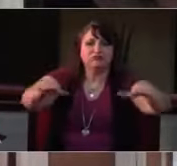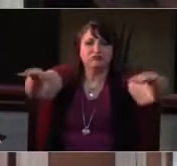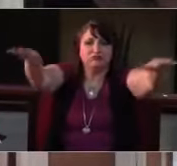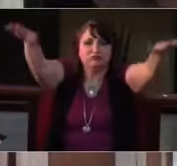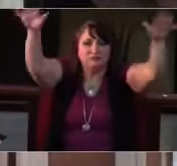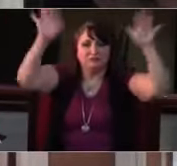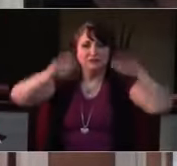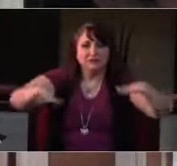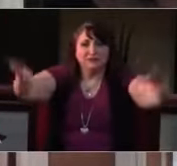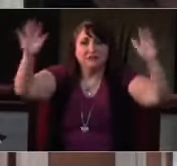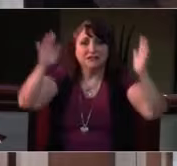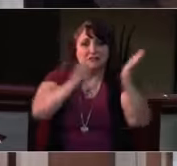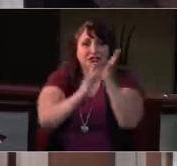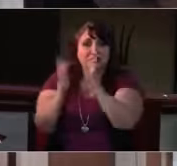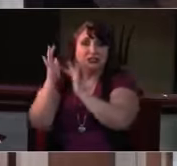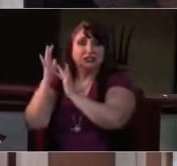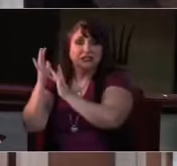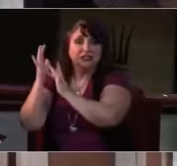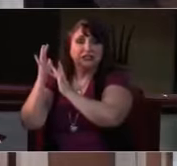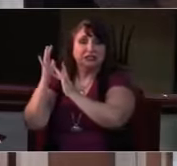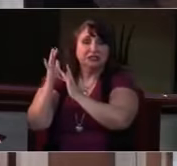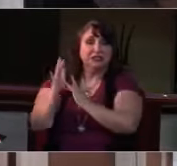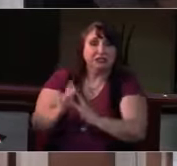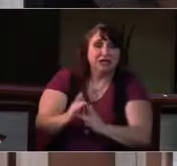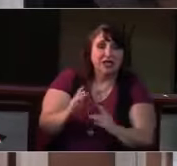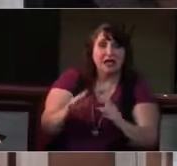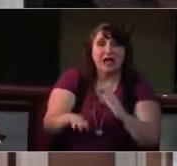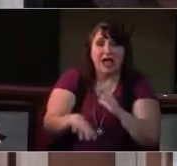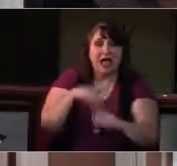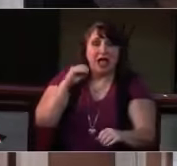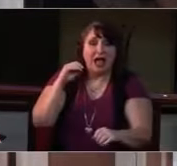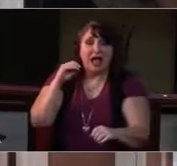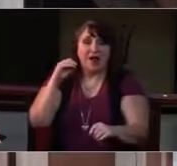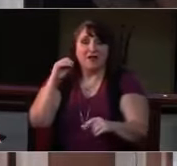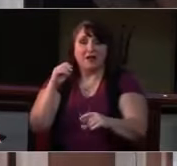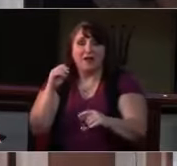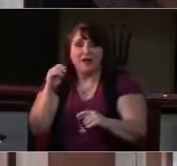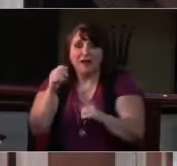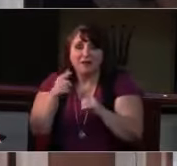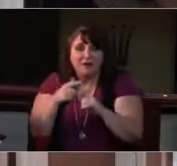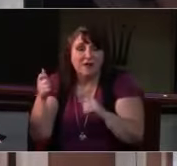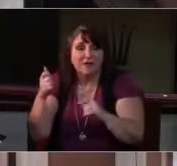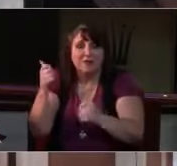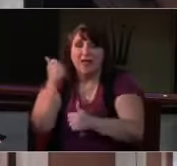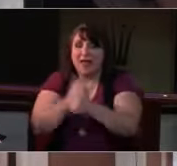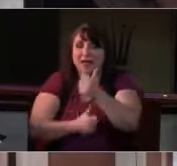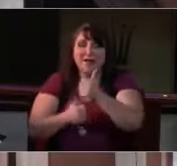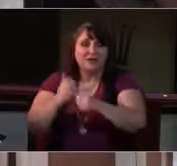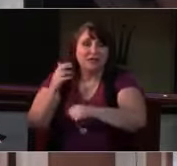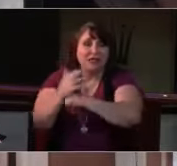Alleluia! his the triumph,